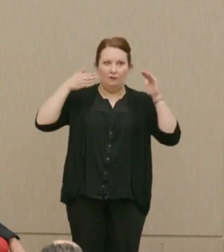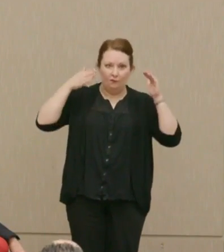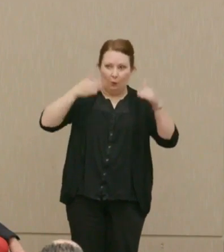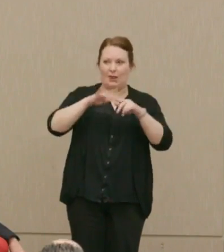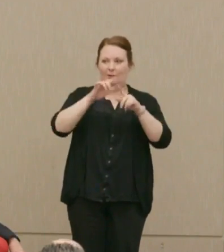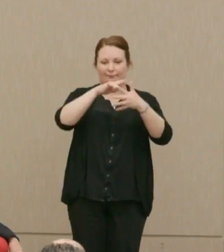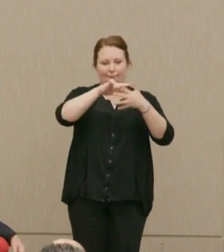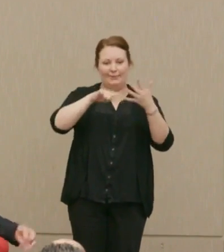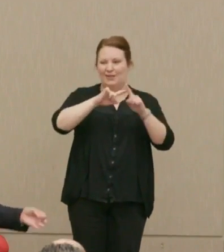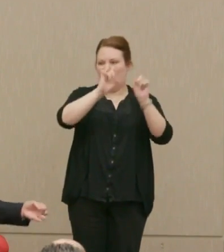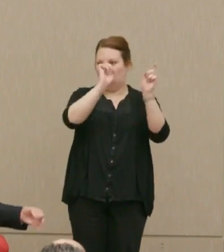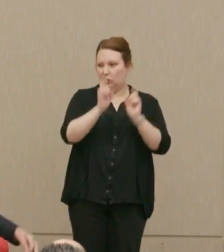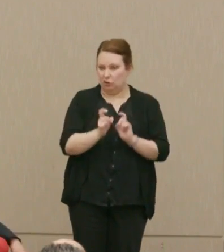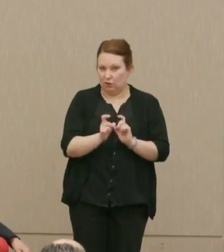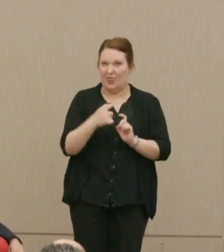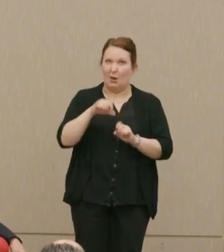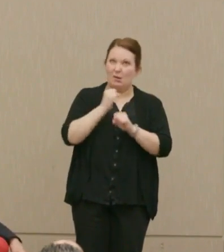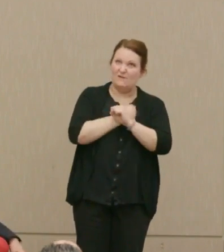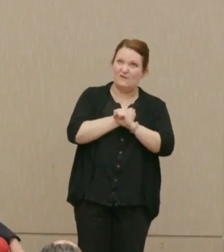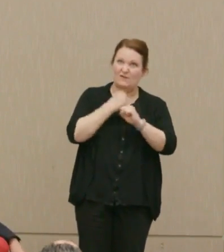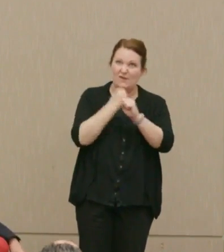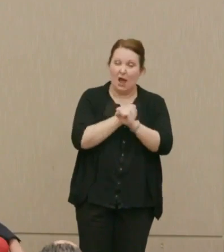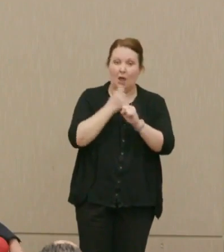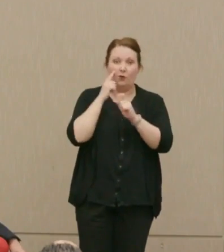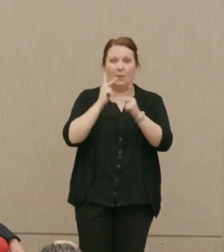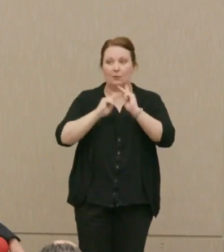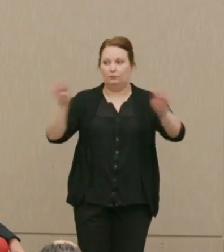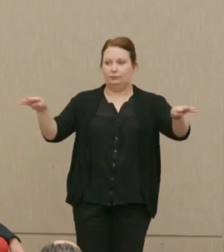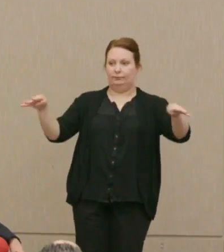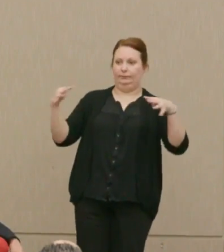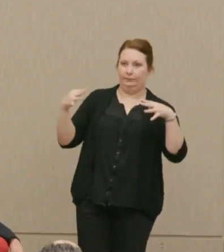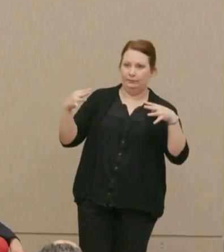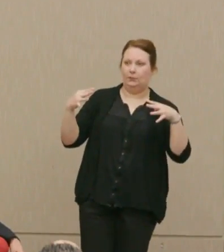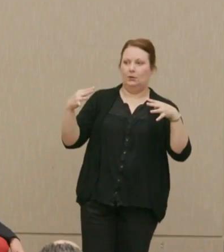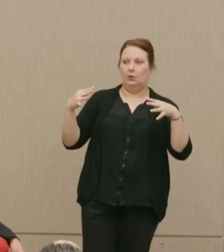that will have to fight for attention to a lot of other important issues.